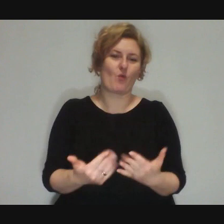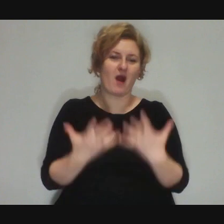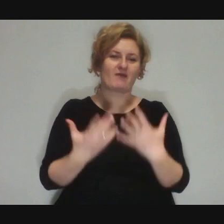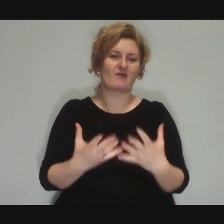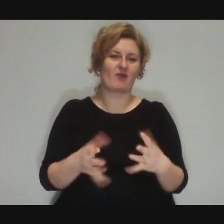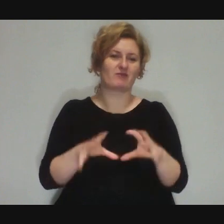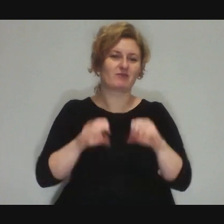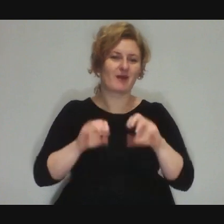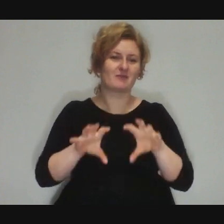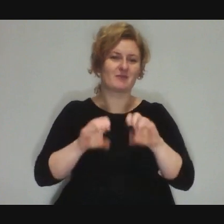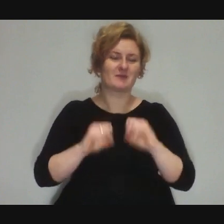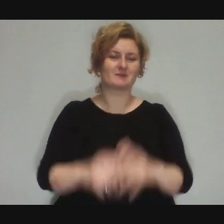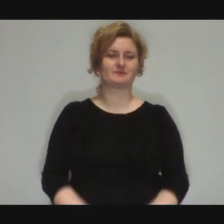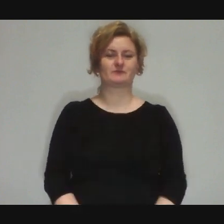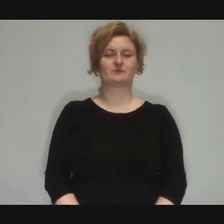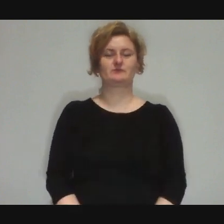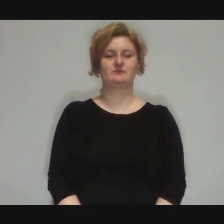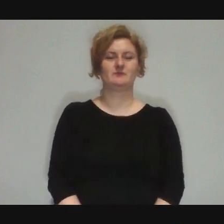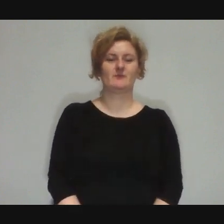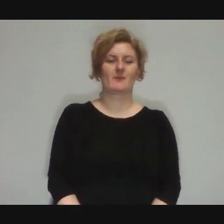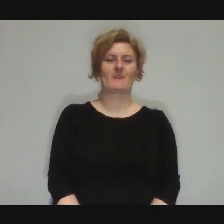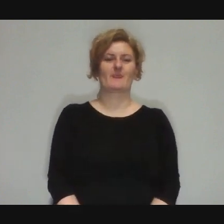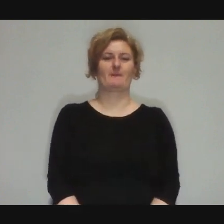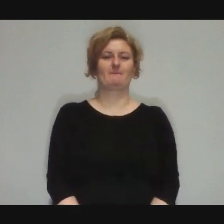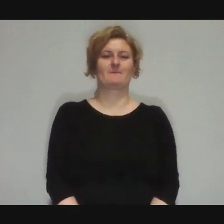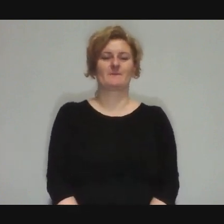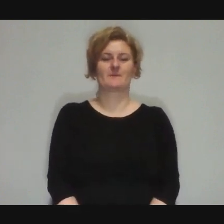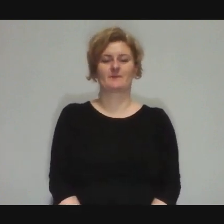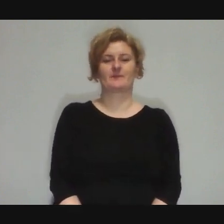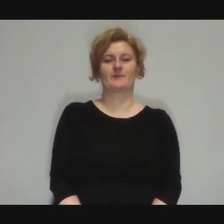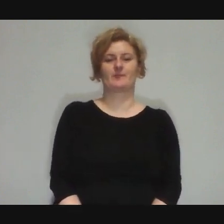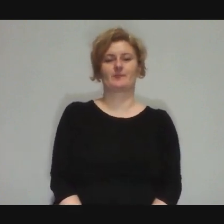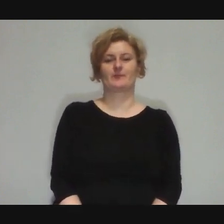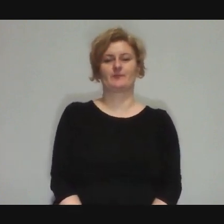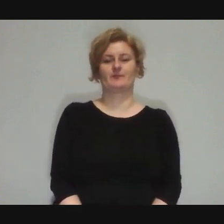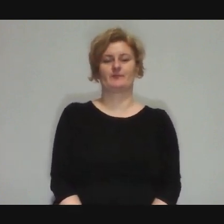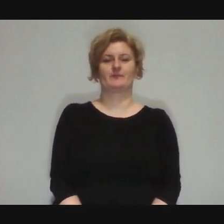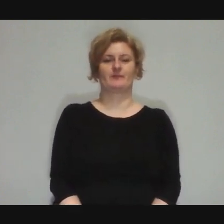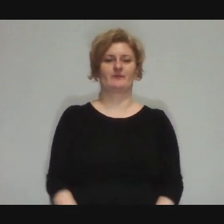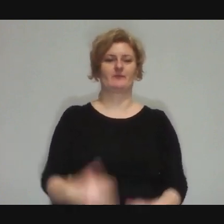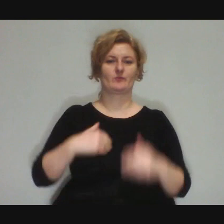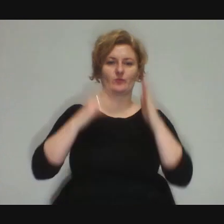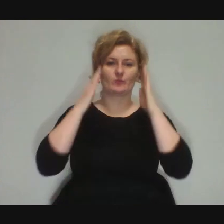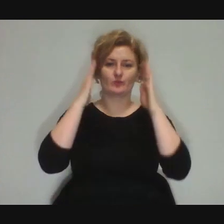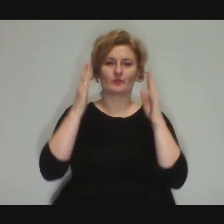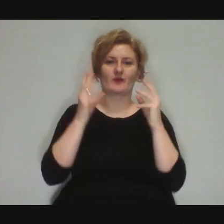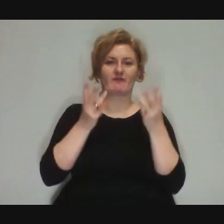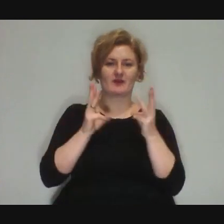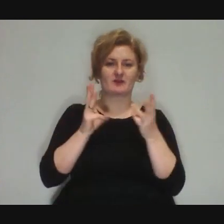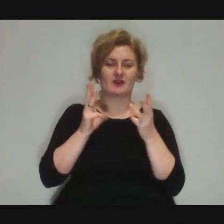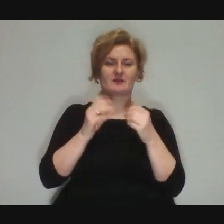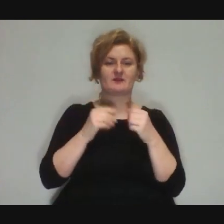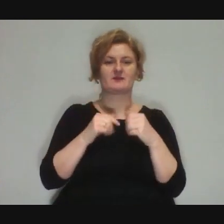Dominika: We have focused heavily on the workshops, but also shows are a very important part of circus.